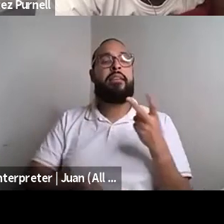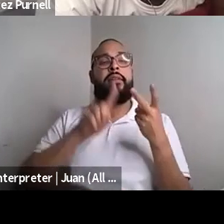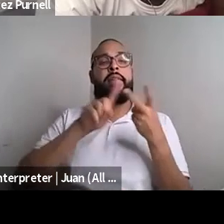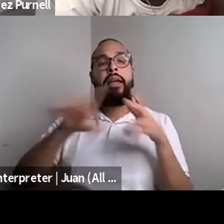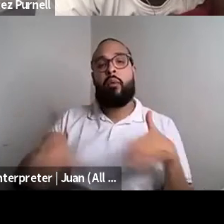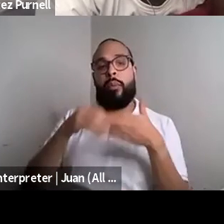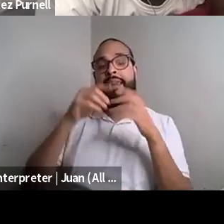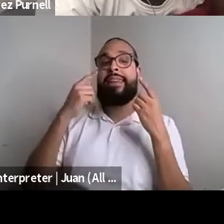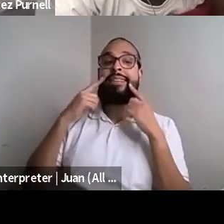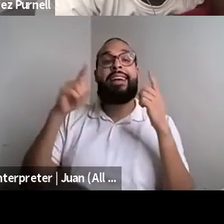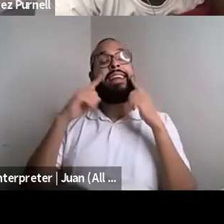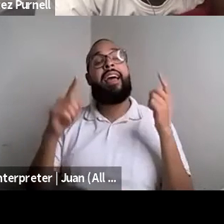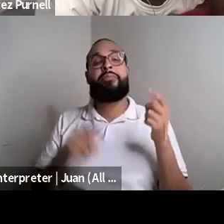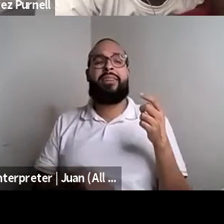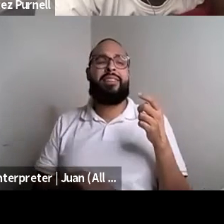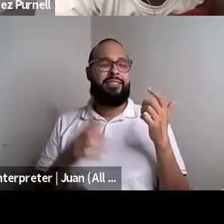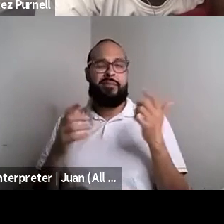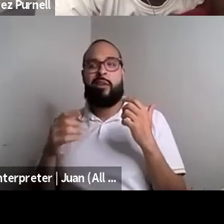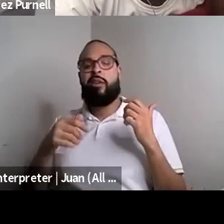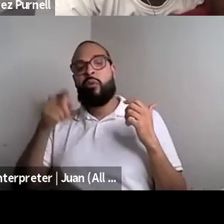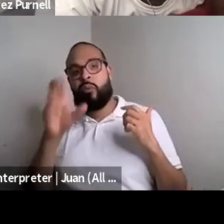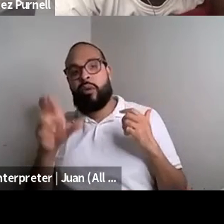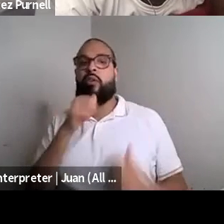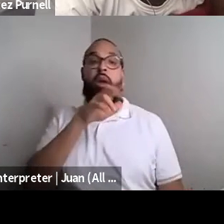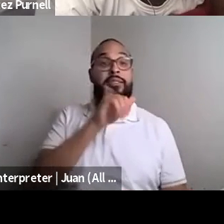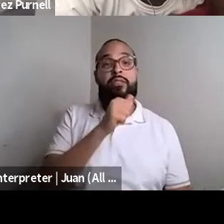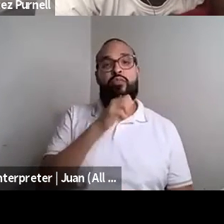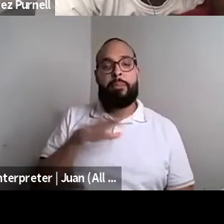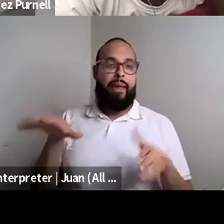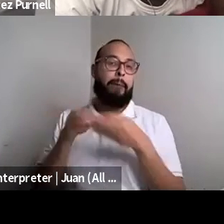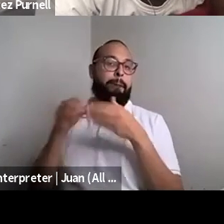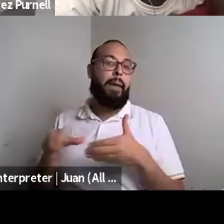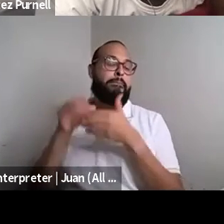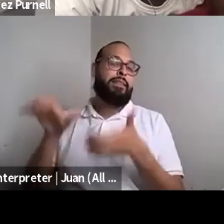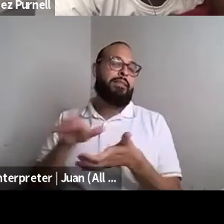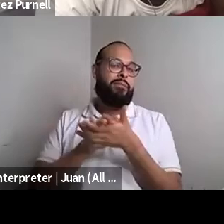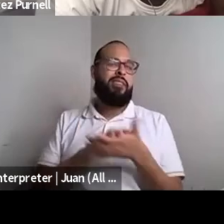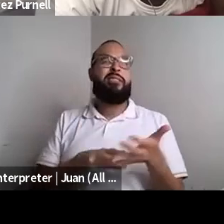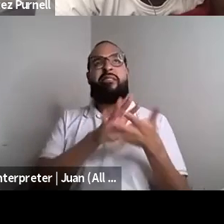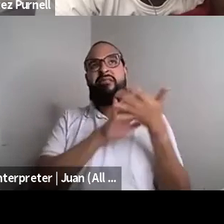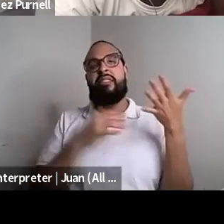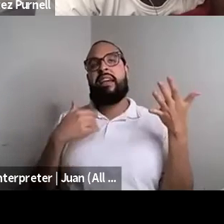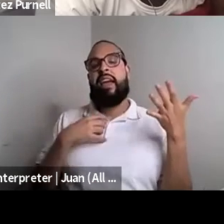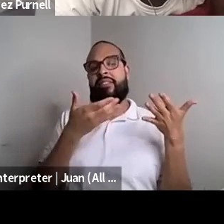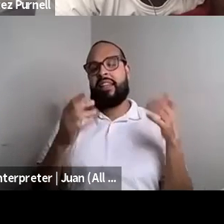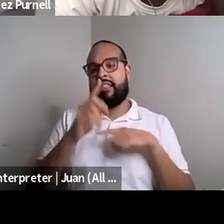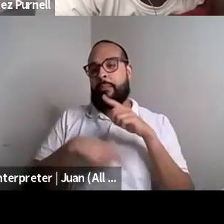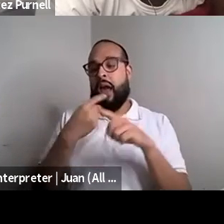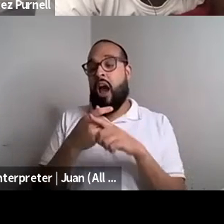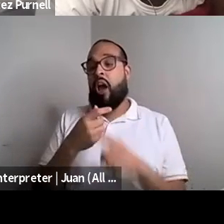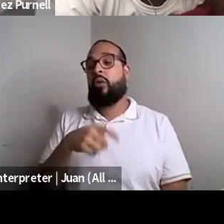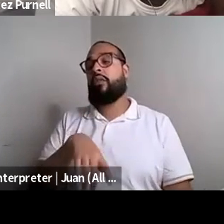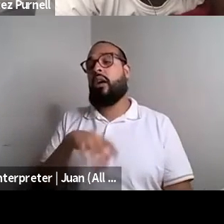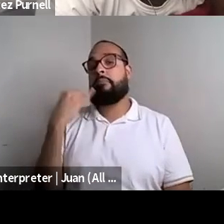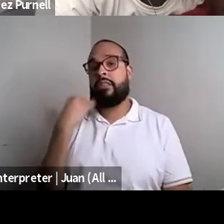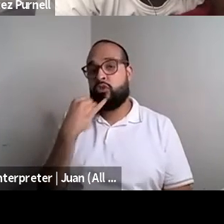Randa Jarrar she/they: A queer non sis women and shit about like Israel sucking clams and the police being fucked up and